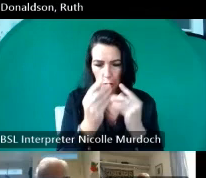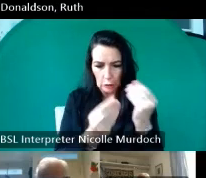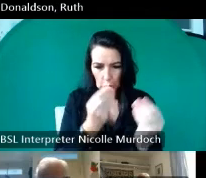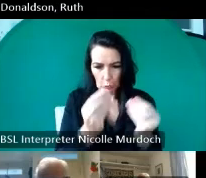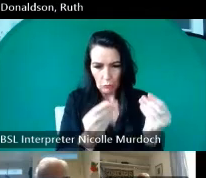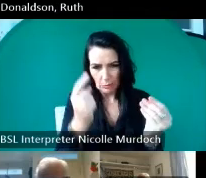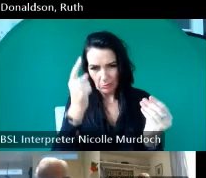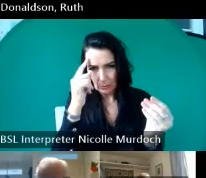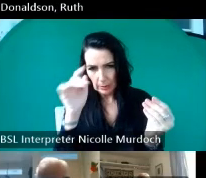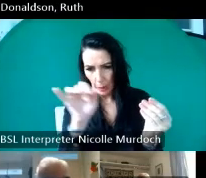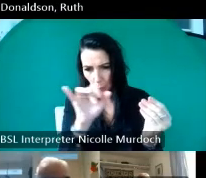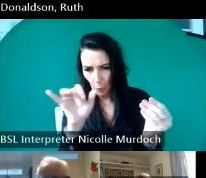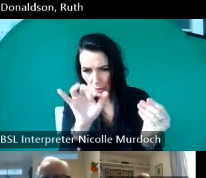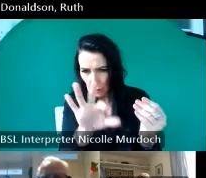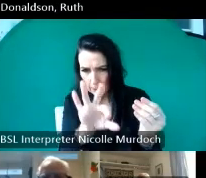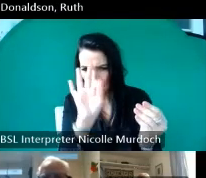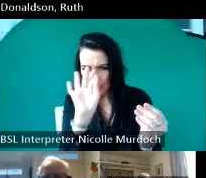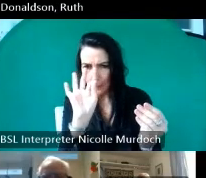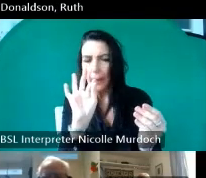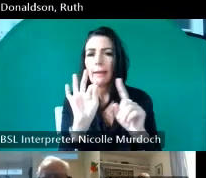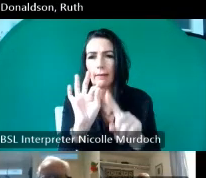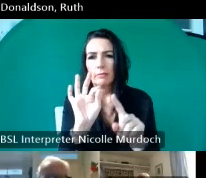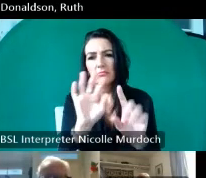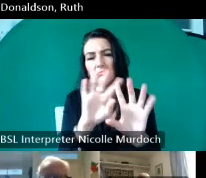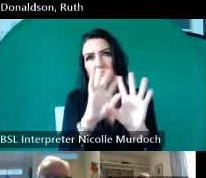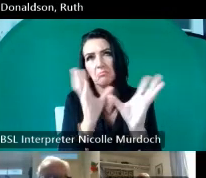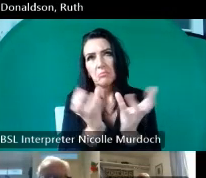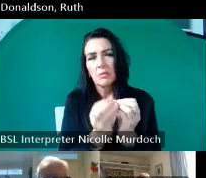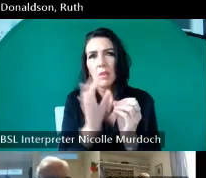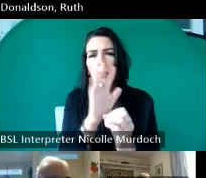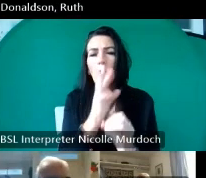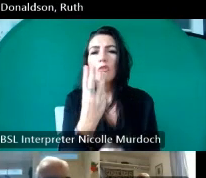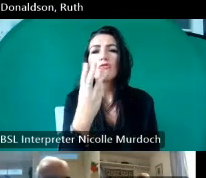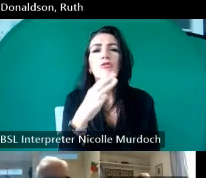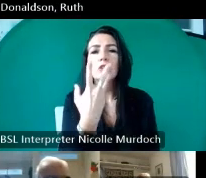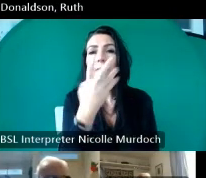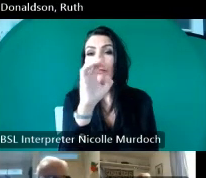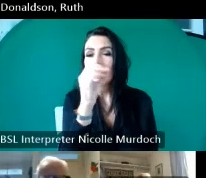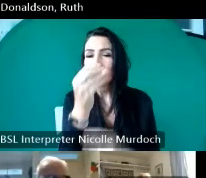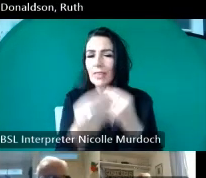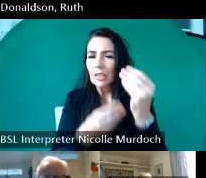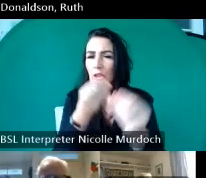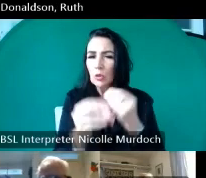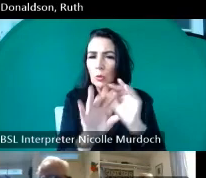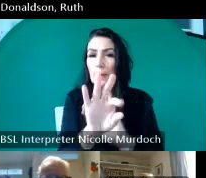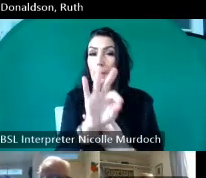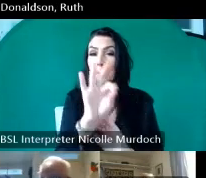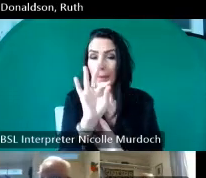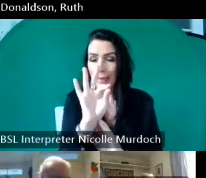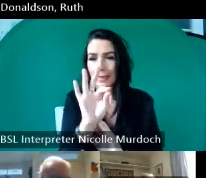were going to use we used about 350 of them in the end making sure we had a good geographical